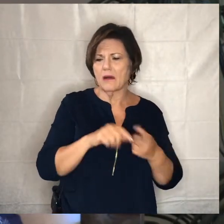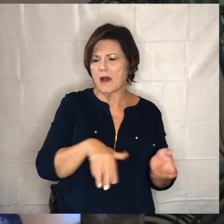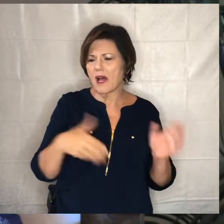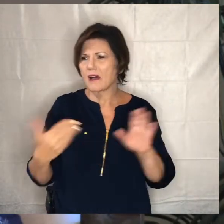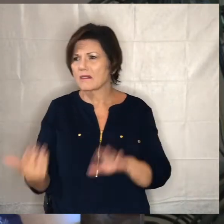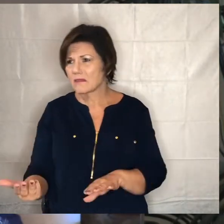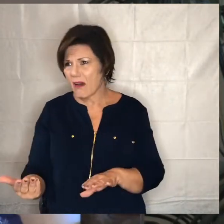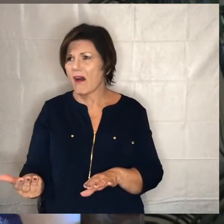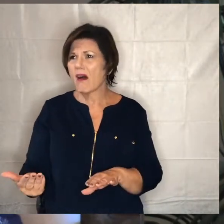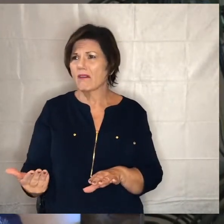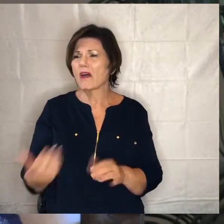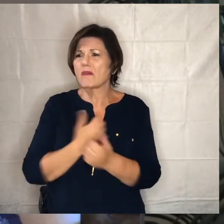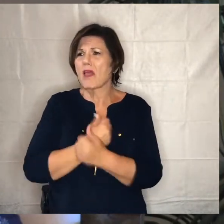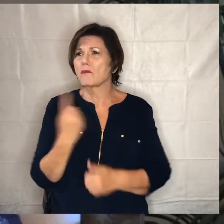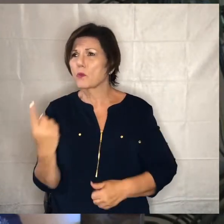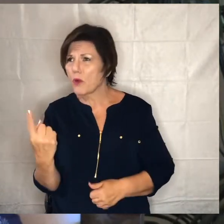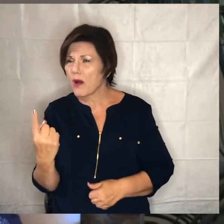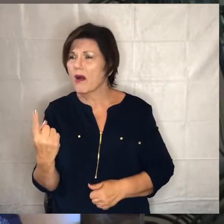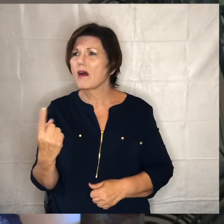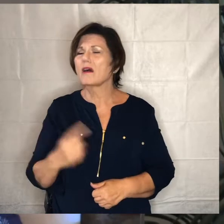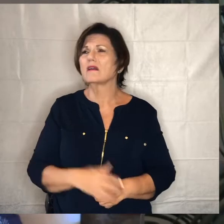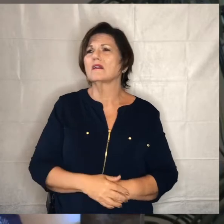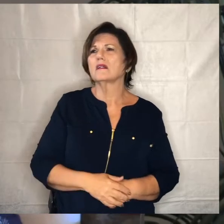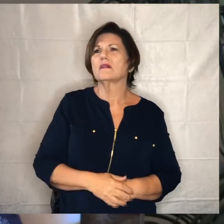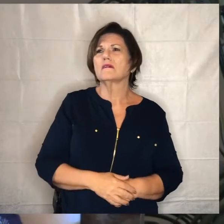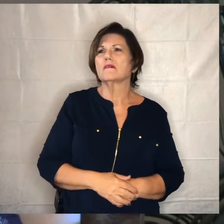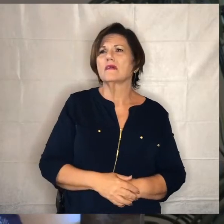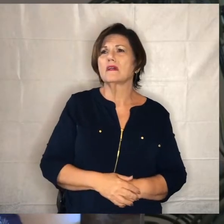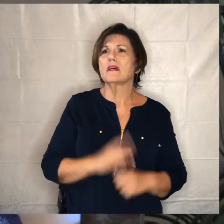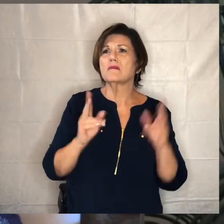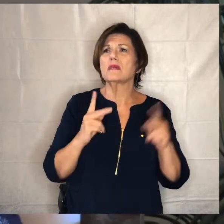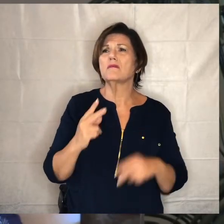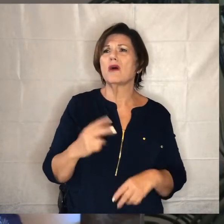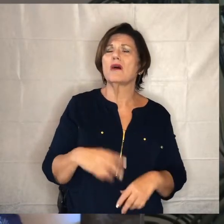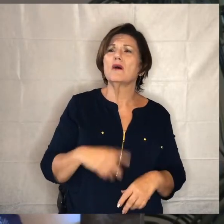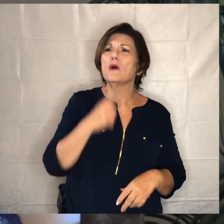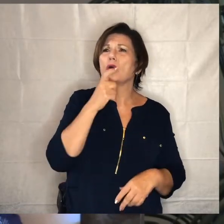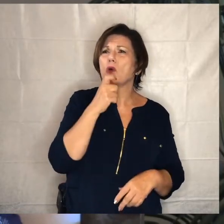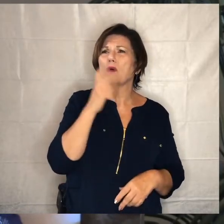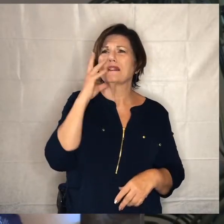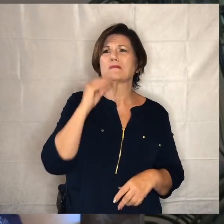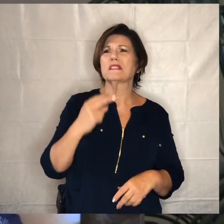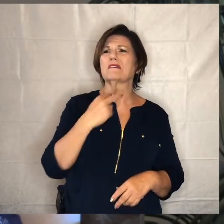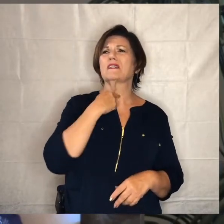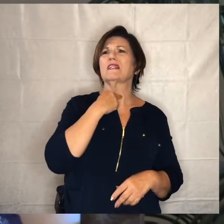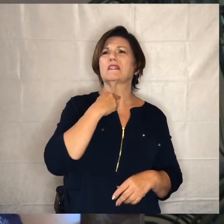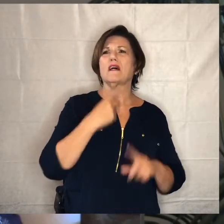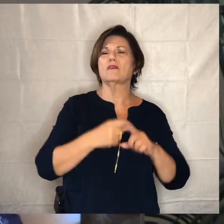one be it victims of the explosions such as